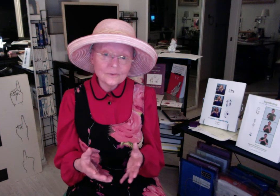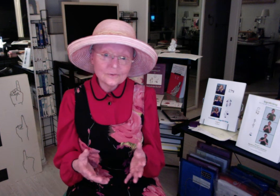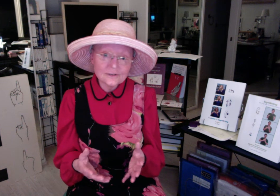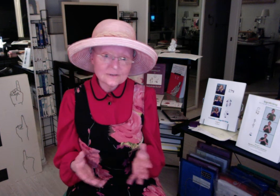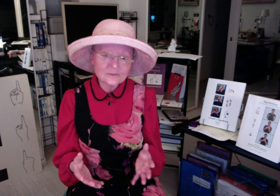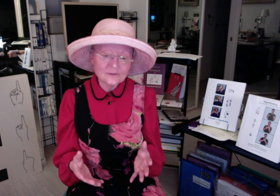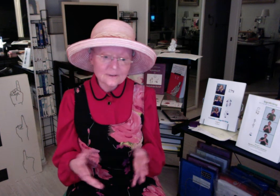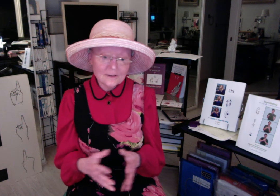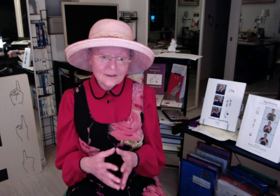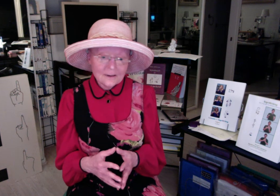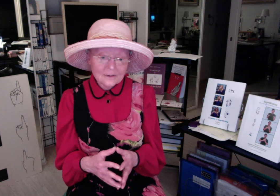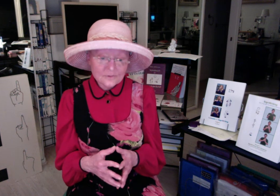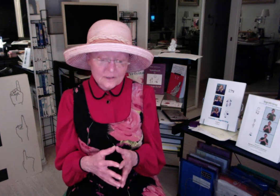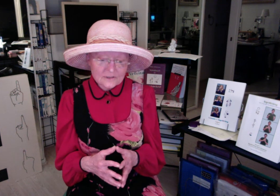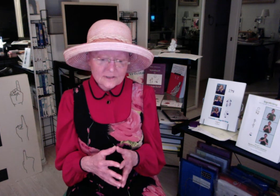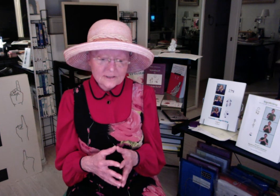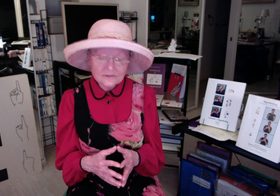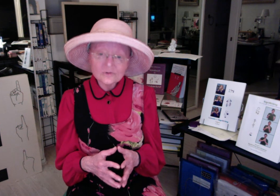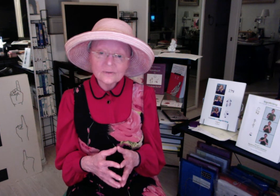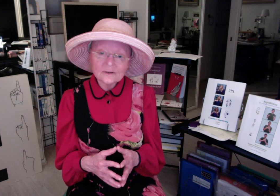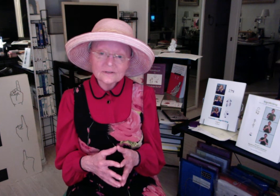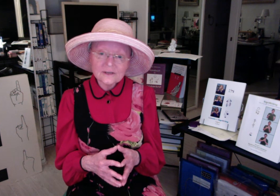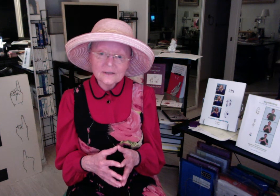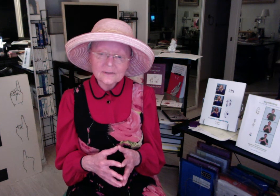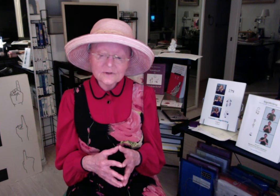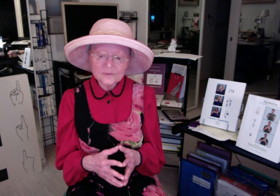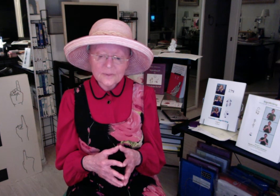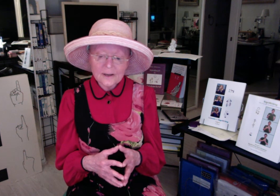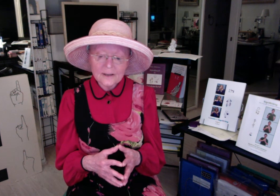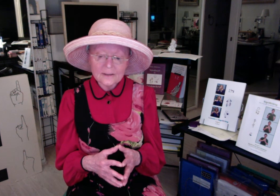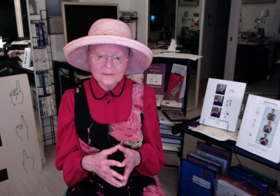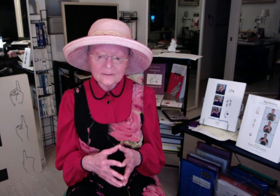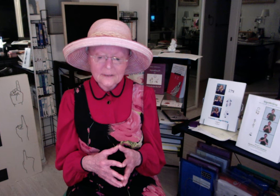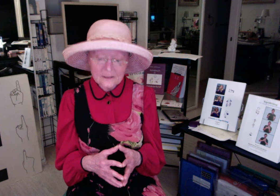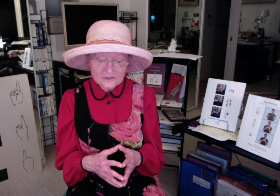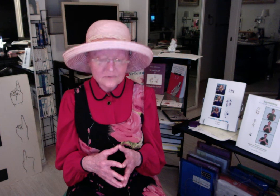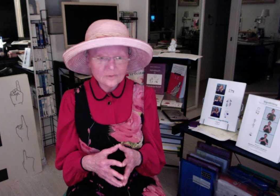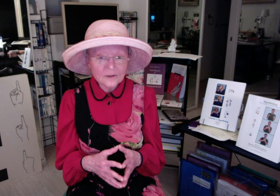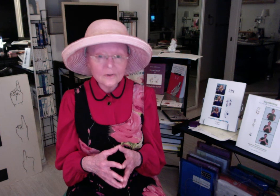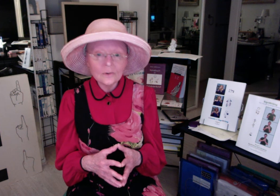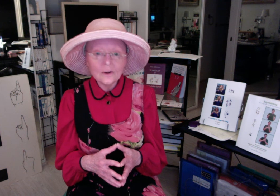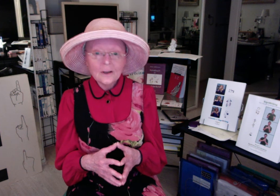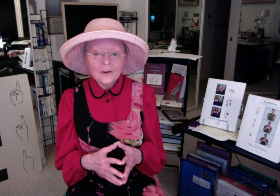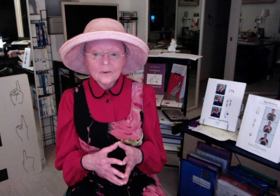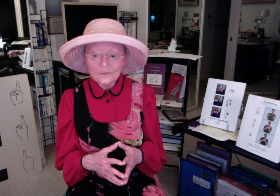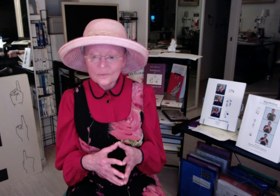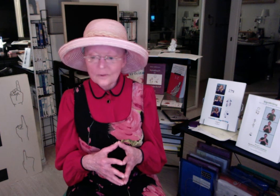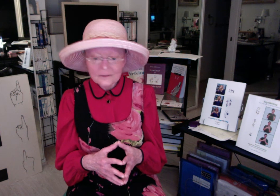Testament translated into American sign Language by Nancy Romero, who did a